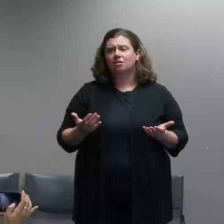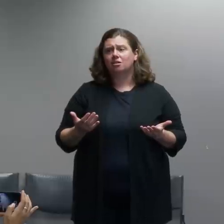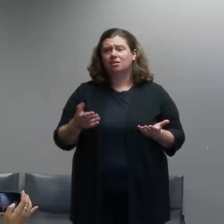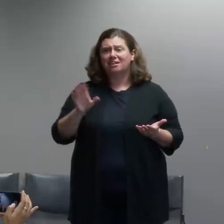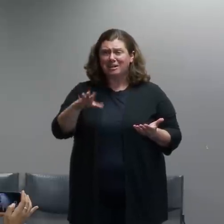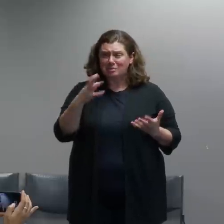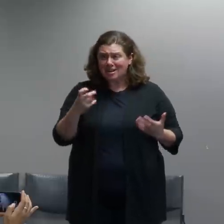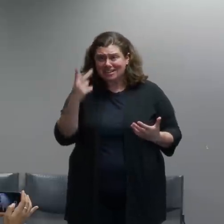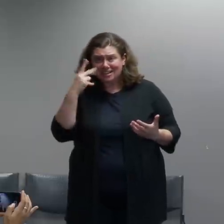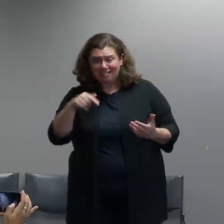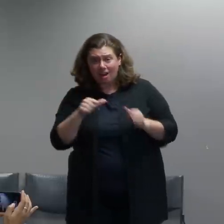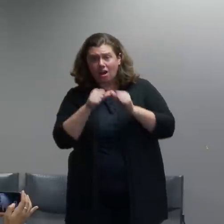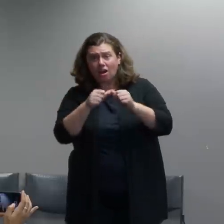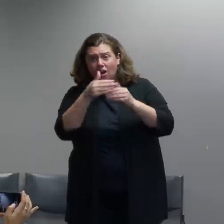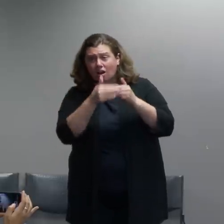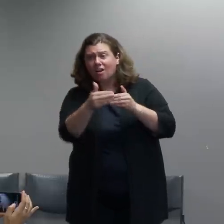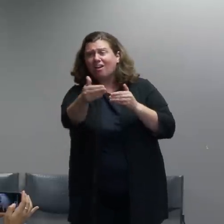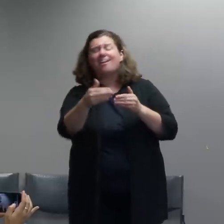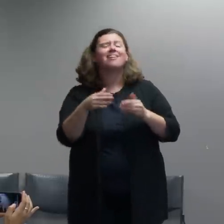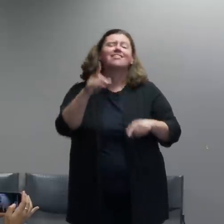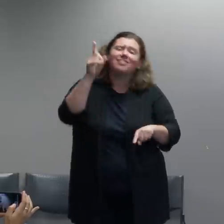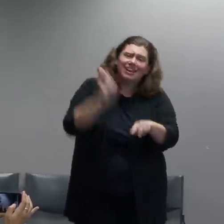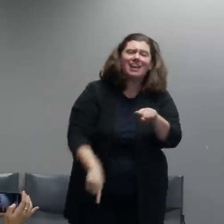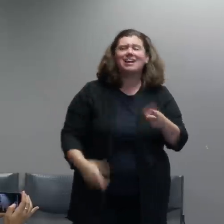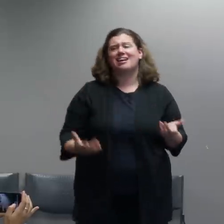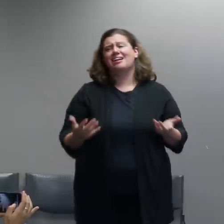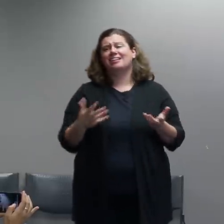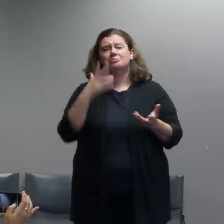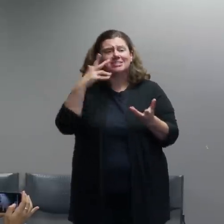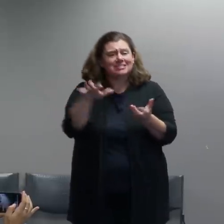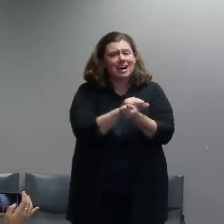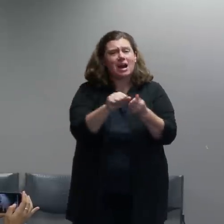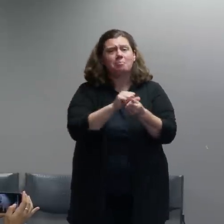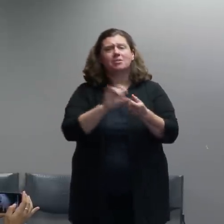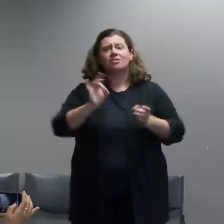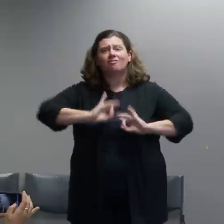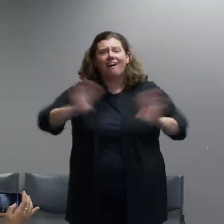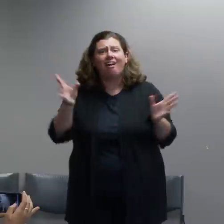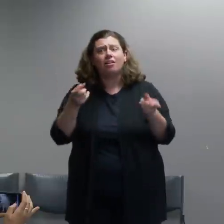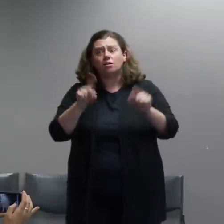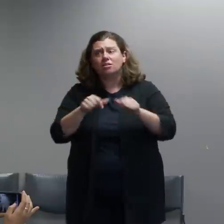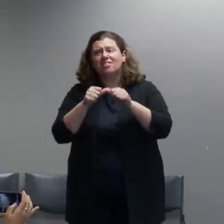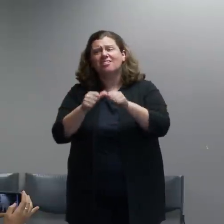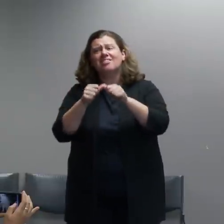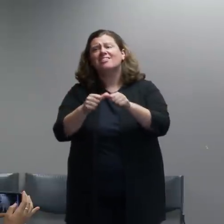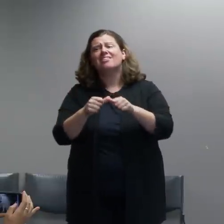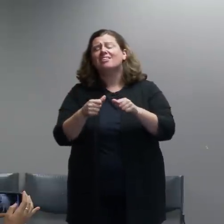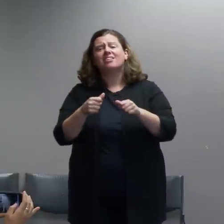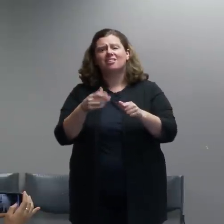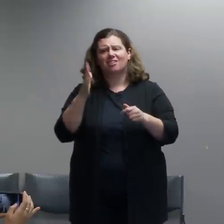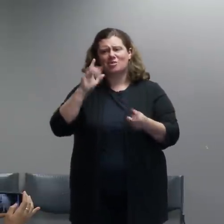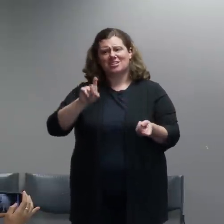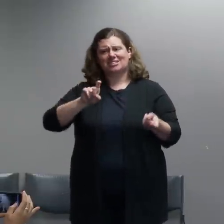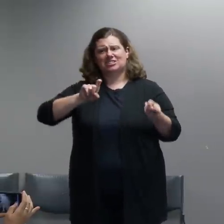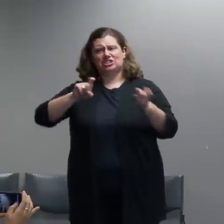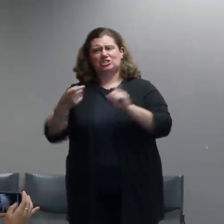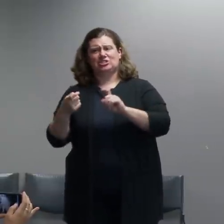Violence and damage have displaced the message about systemic change in the wake of the George Floyd murder.